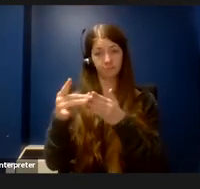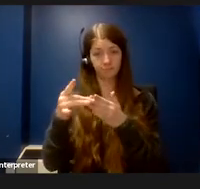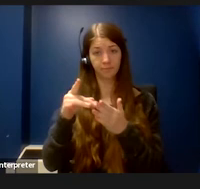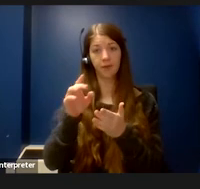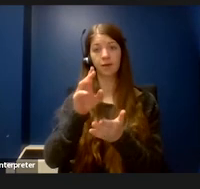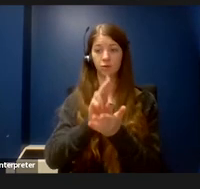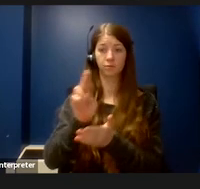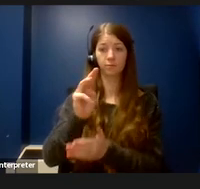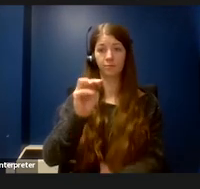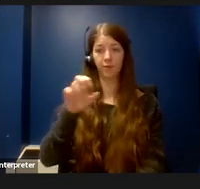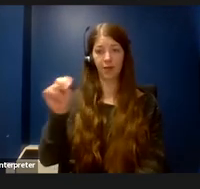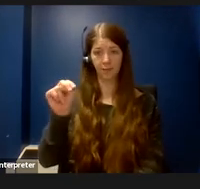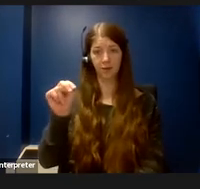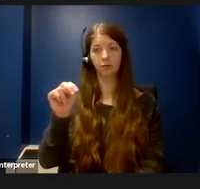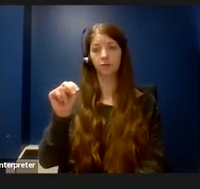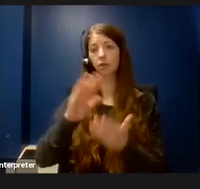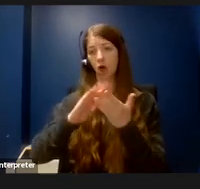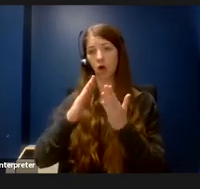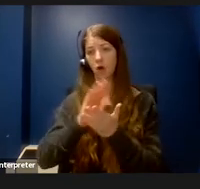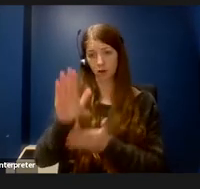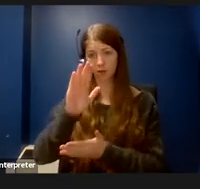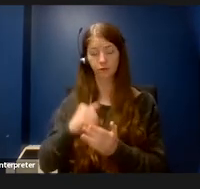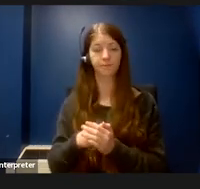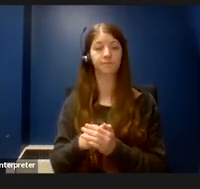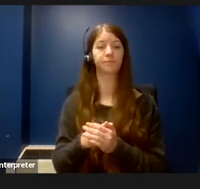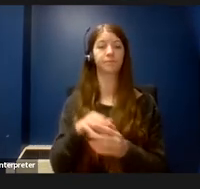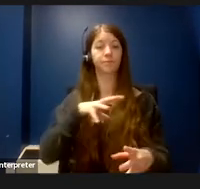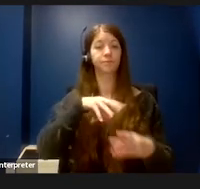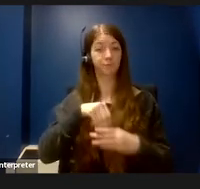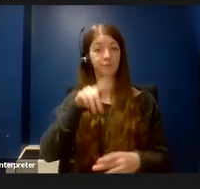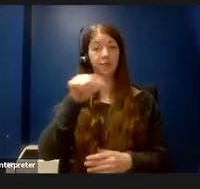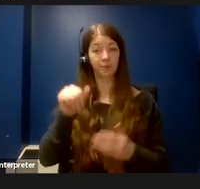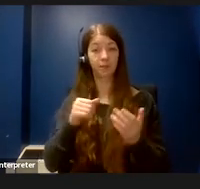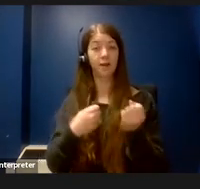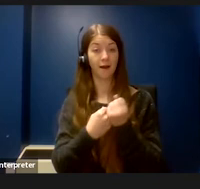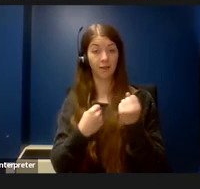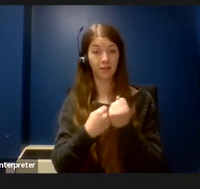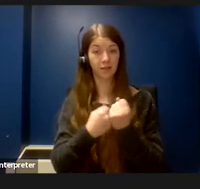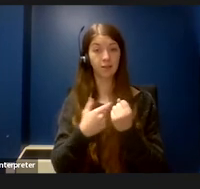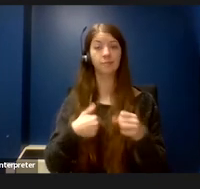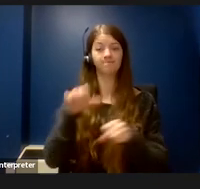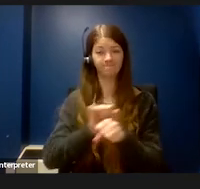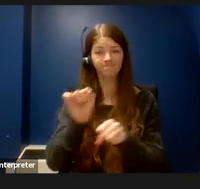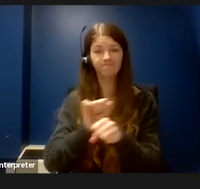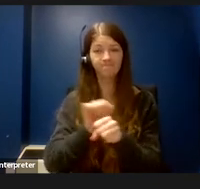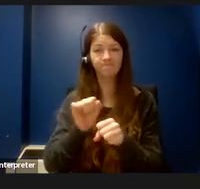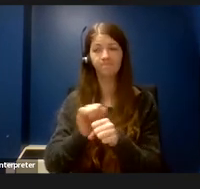And as part of disability advocacy, I work to bring awareness to disability